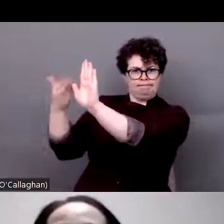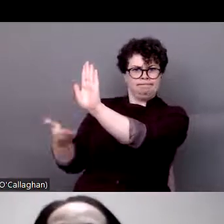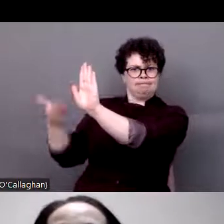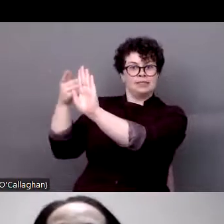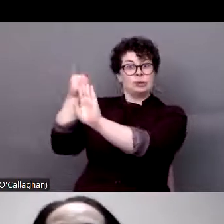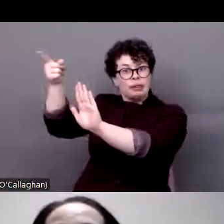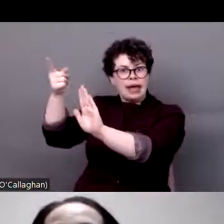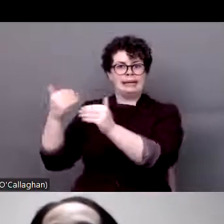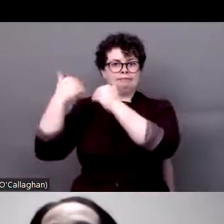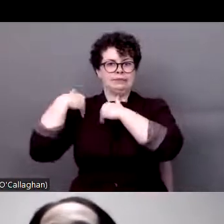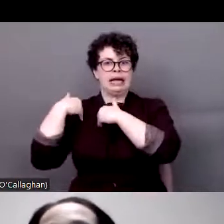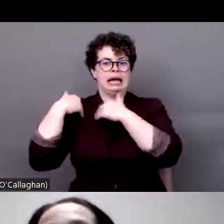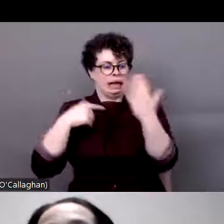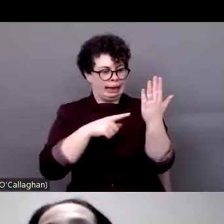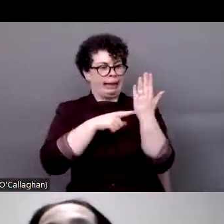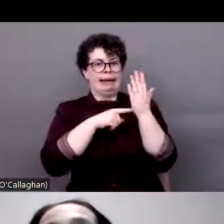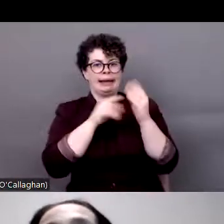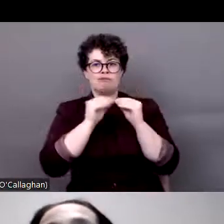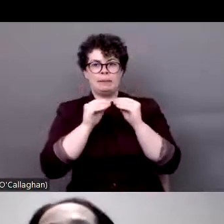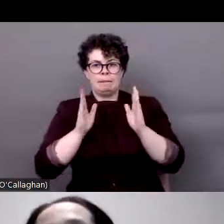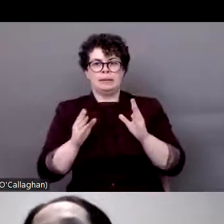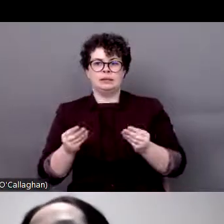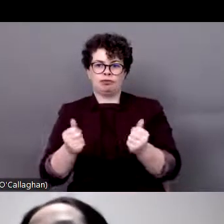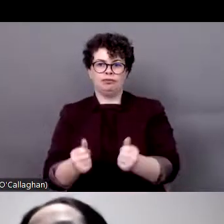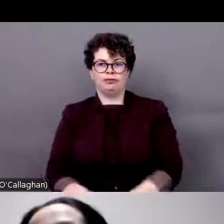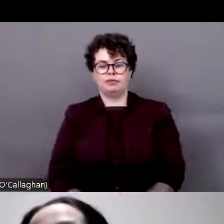state level. So last year we